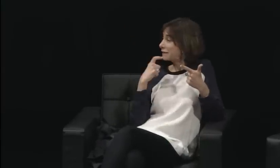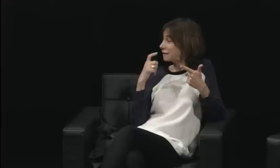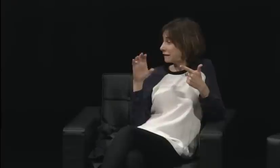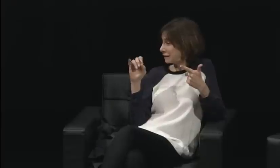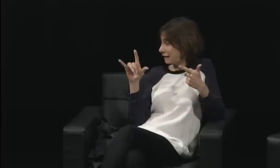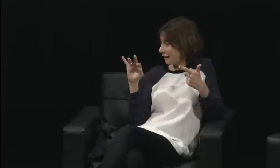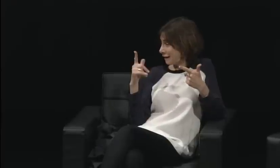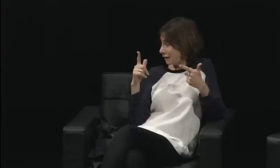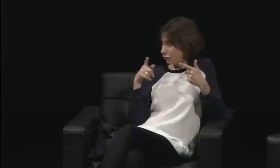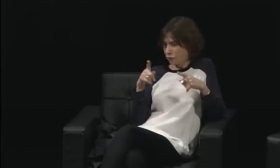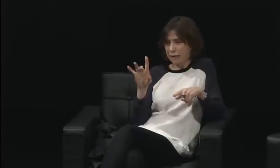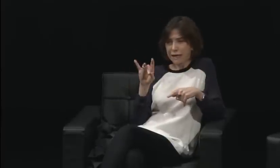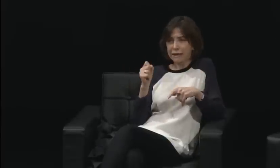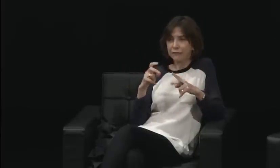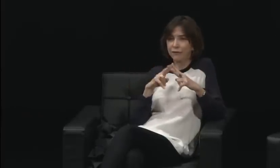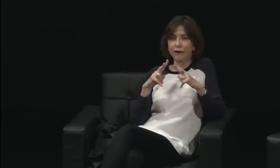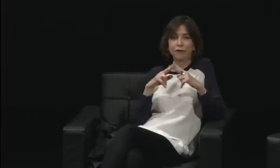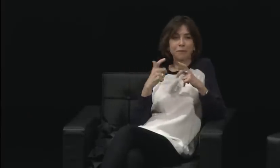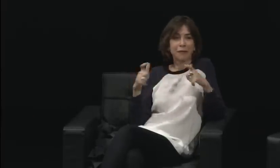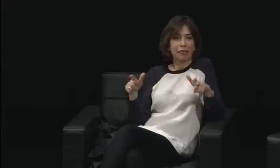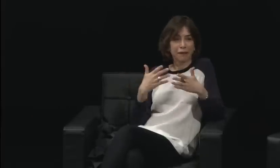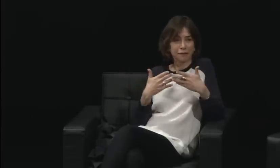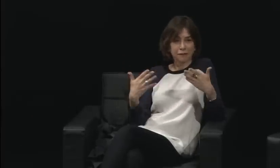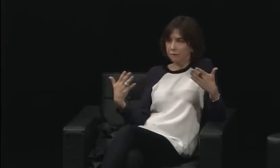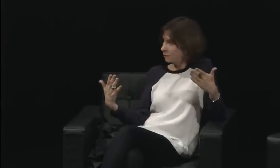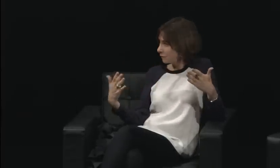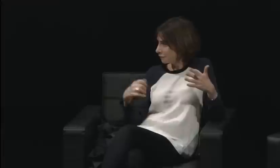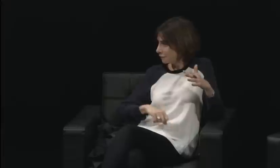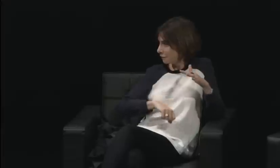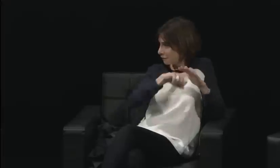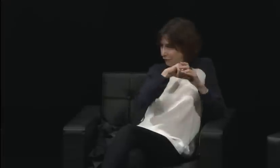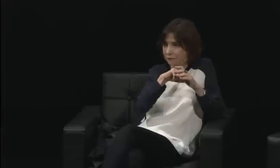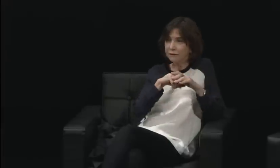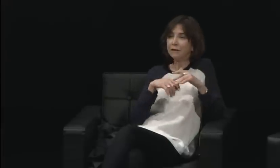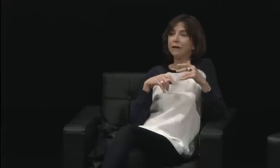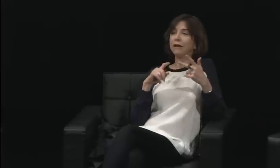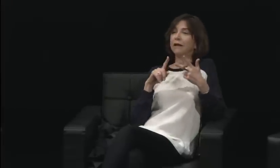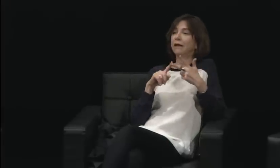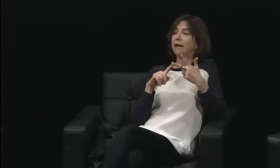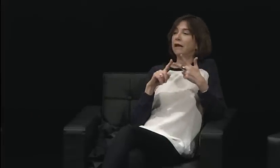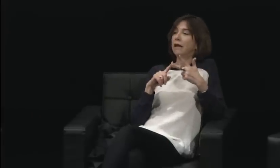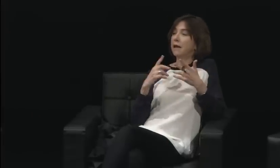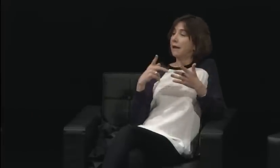I think in the '80s a lot of women were moving into the business world,